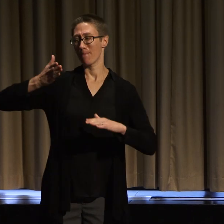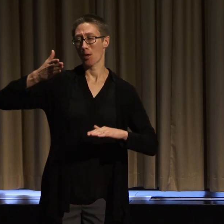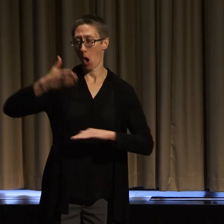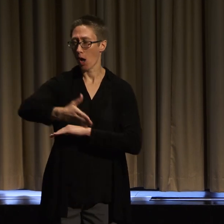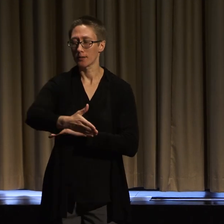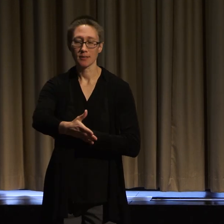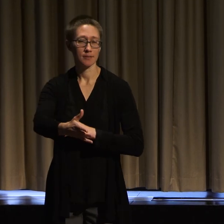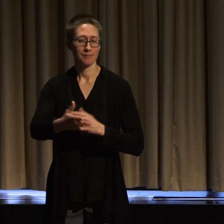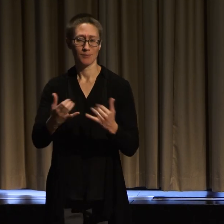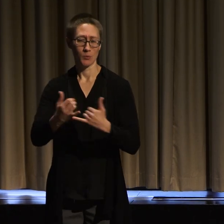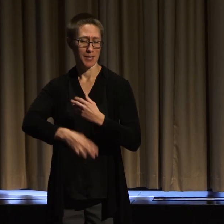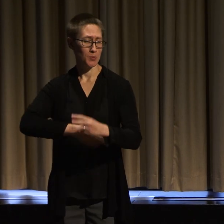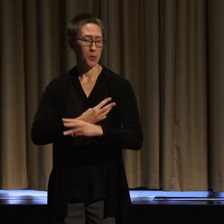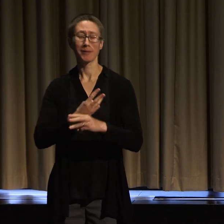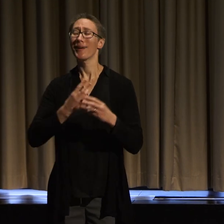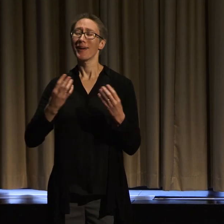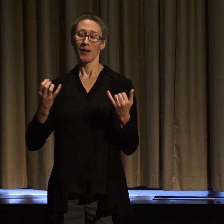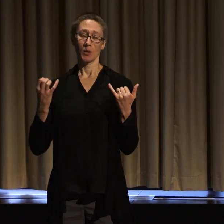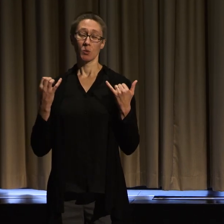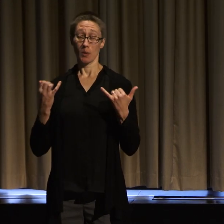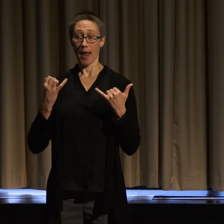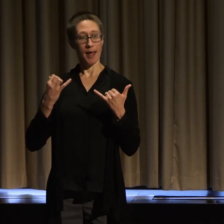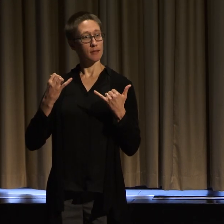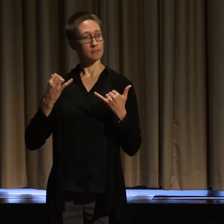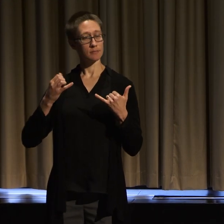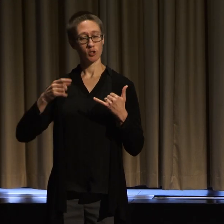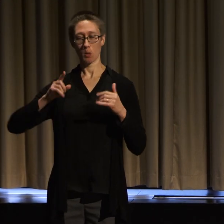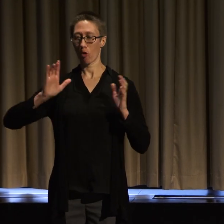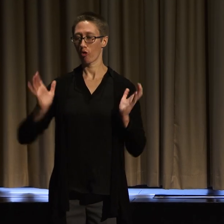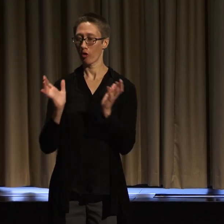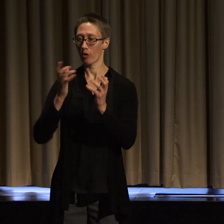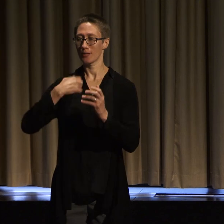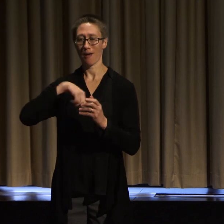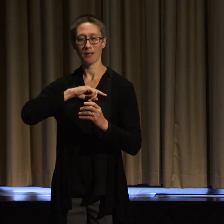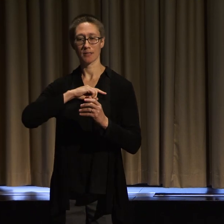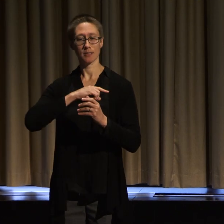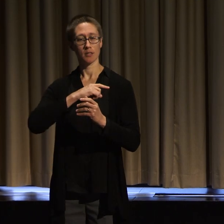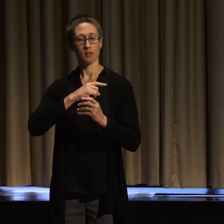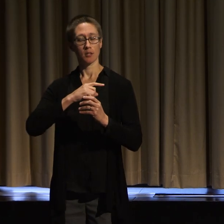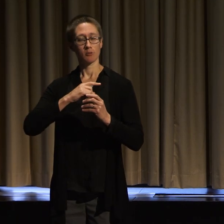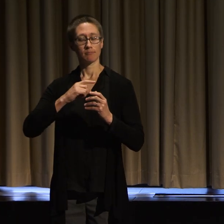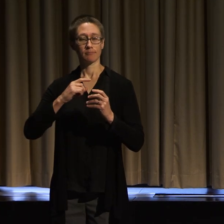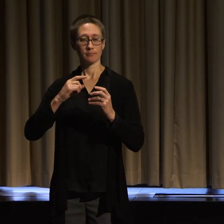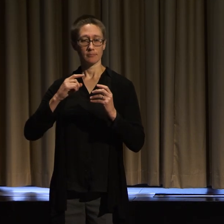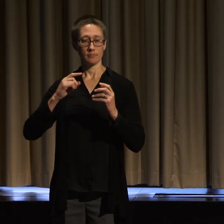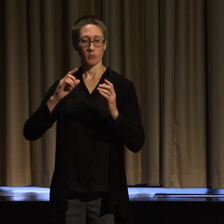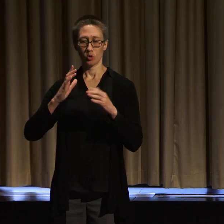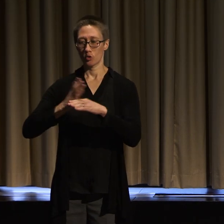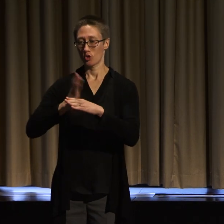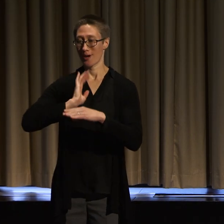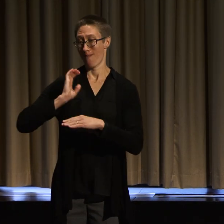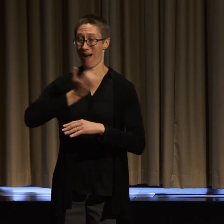about the power of sharing our stories and the importance of intersectional and disability spaces.